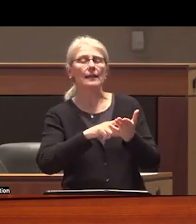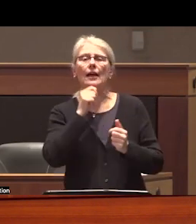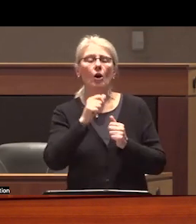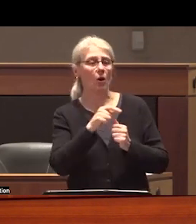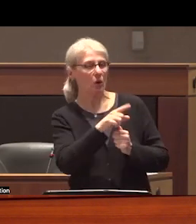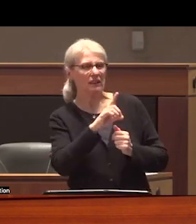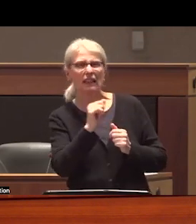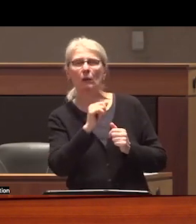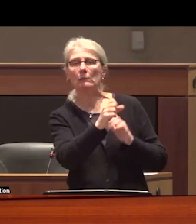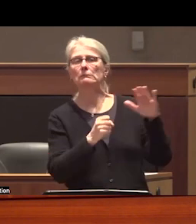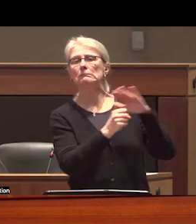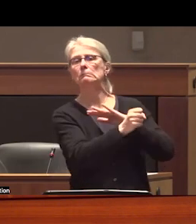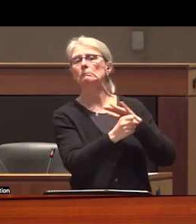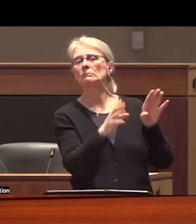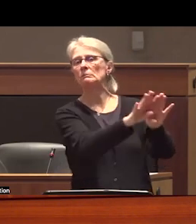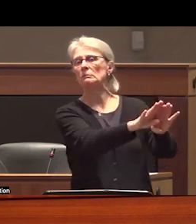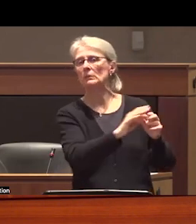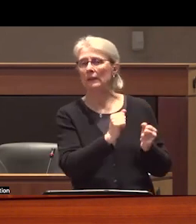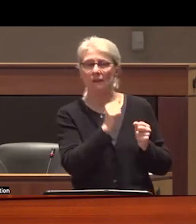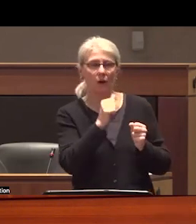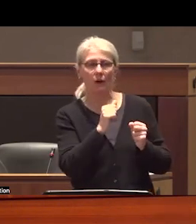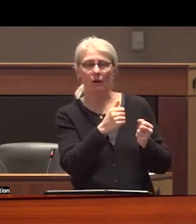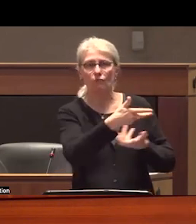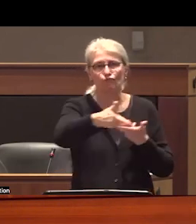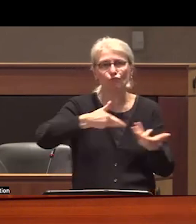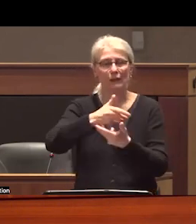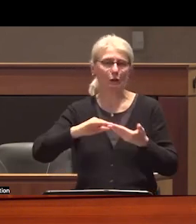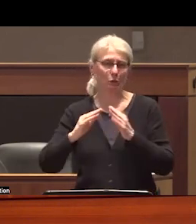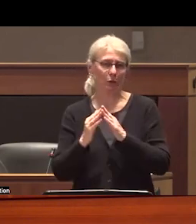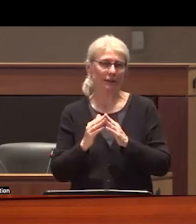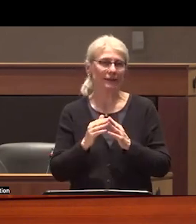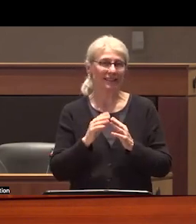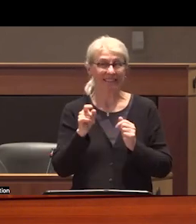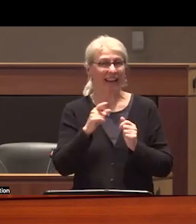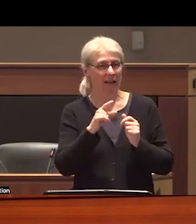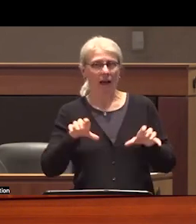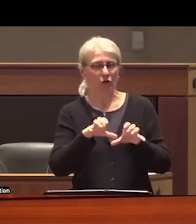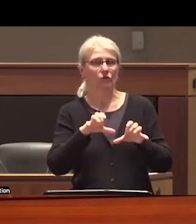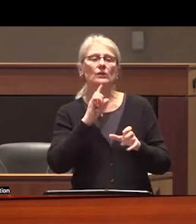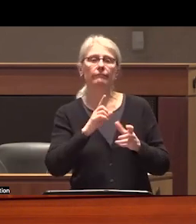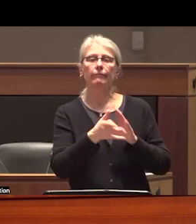people behind the locked doors of institution we also need to invest in robust poverty reduction